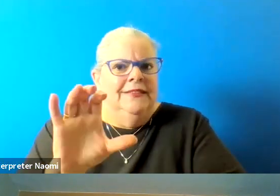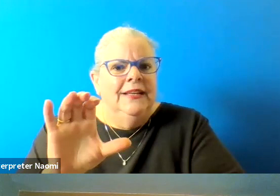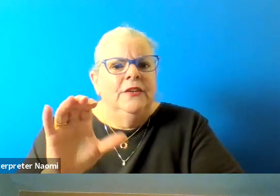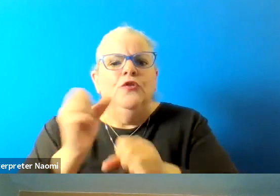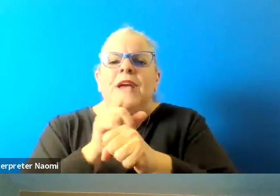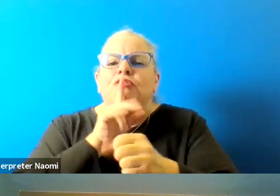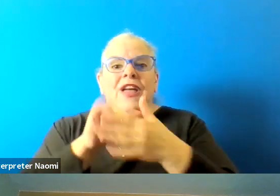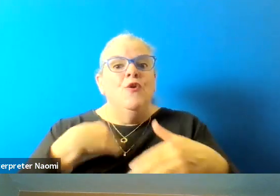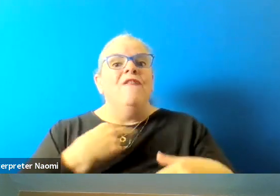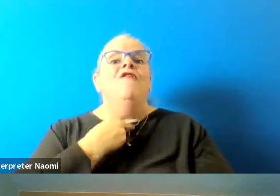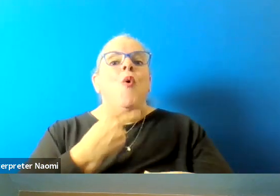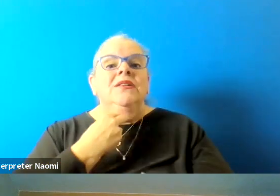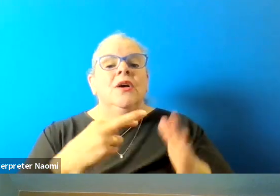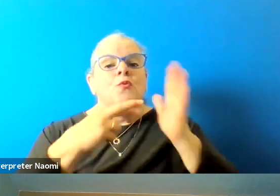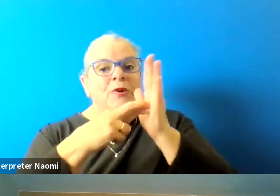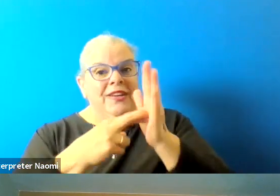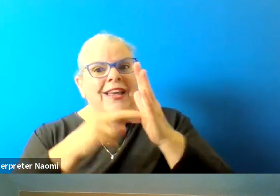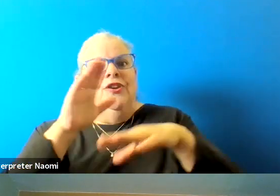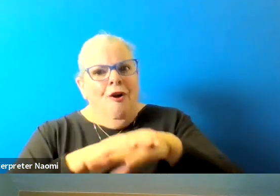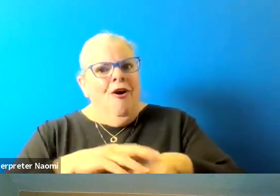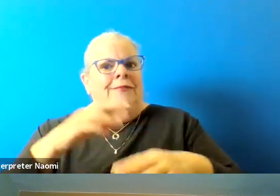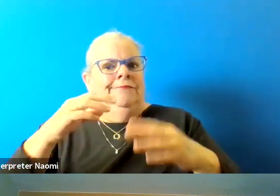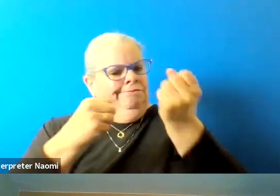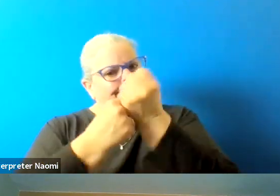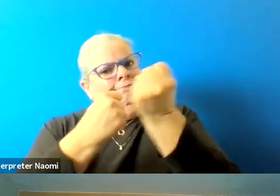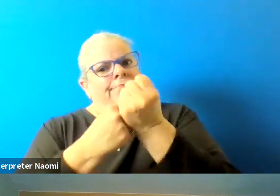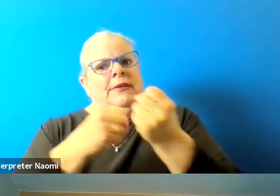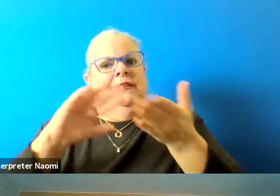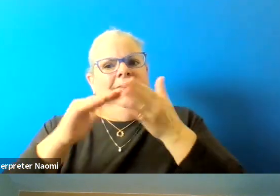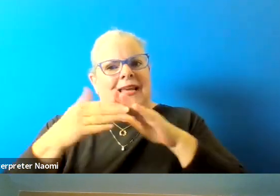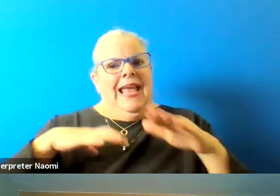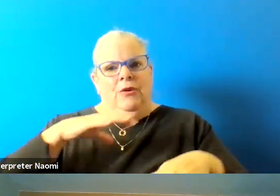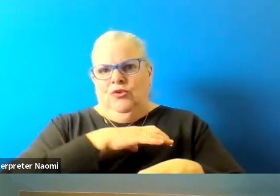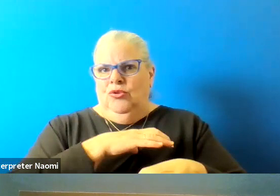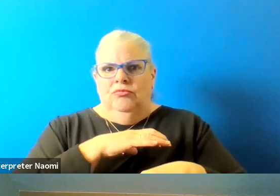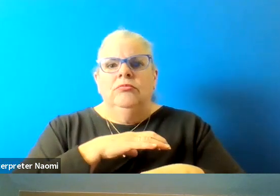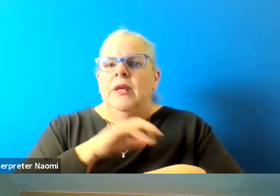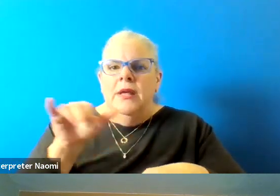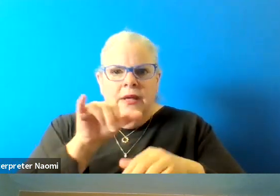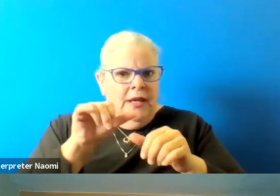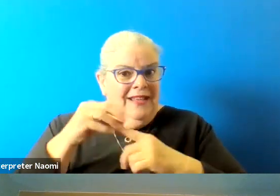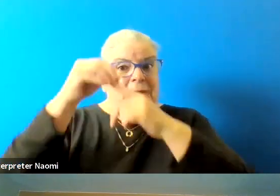and representation on city council, especially as we continue to make future investments